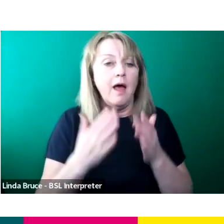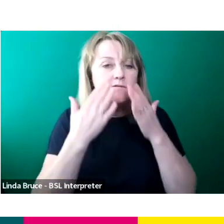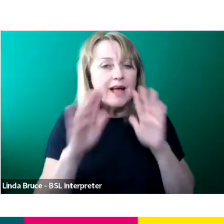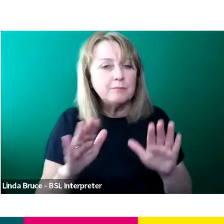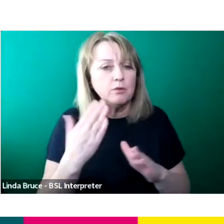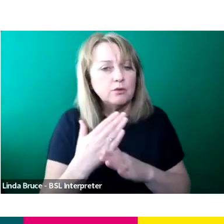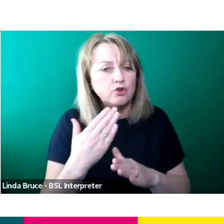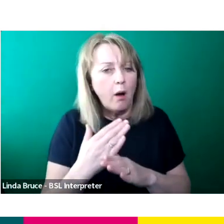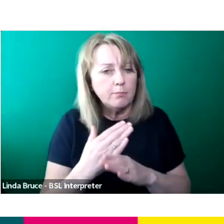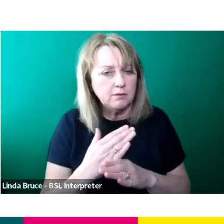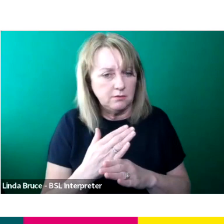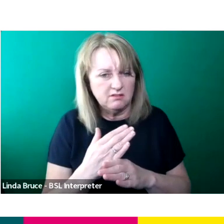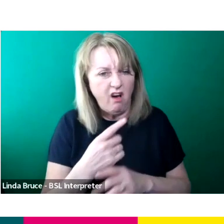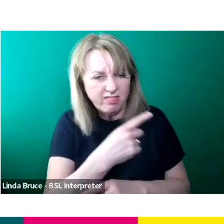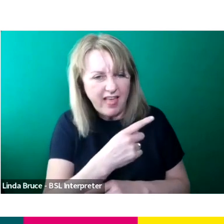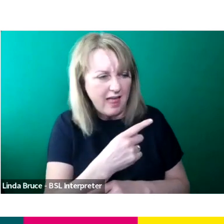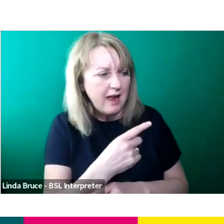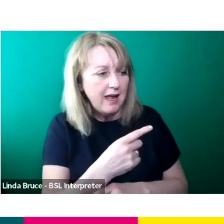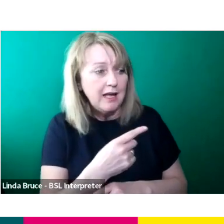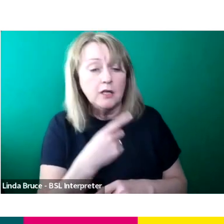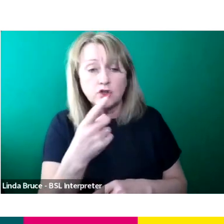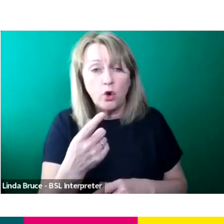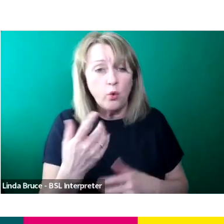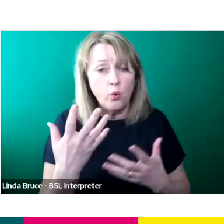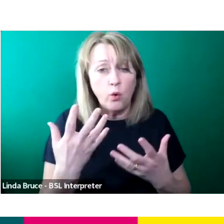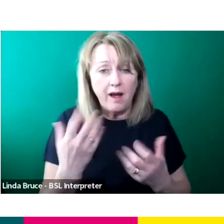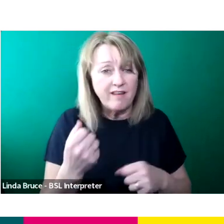So if you're ever looking and you ever a free for a period of time and you wanting tablet